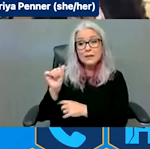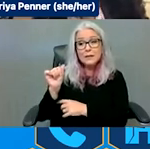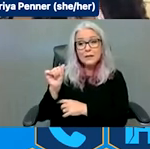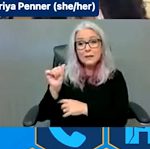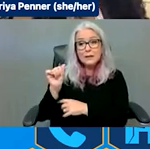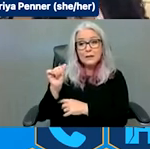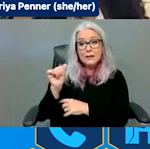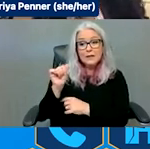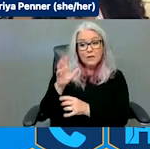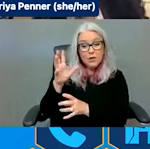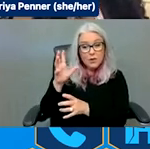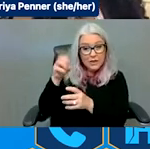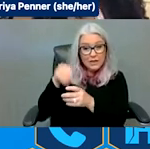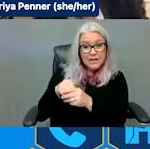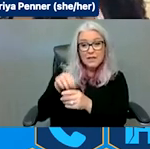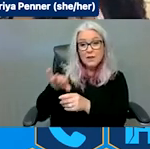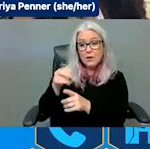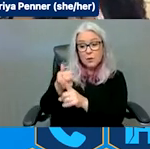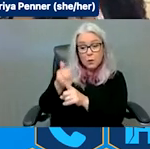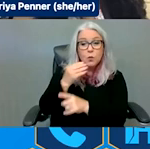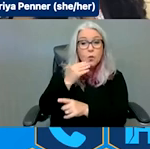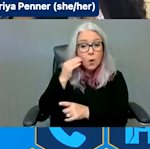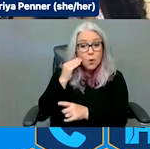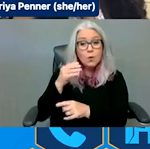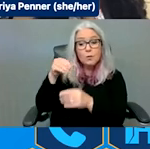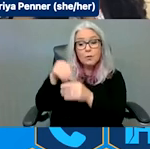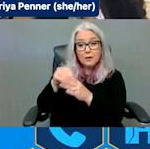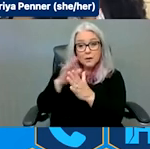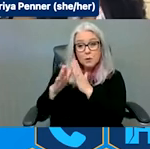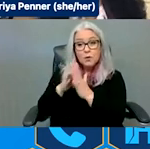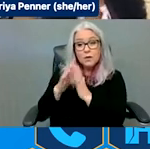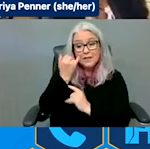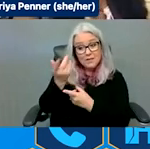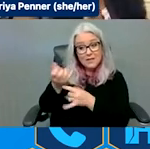homes when with it is safe to do so. We need to talk about